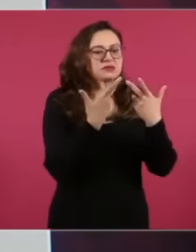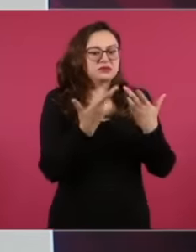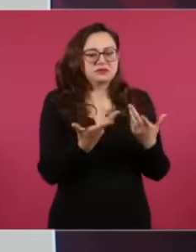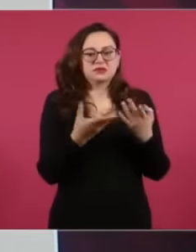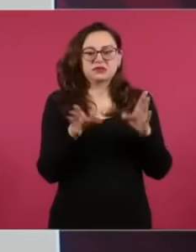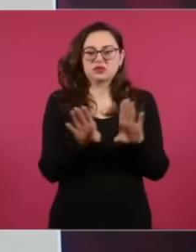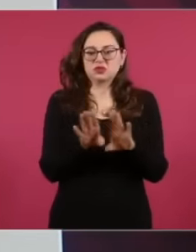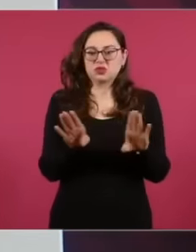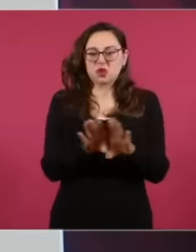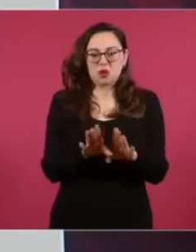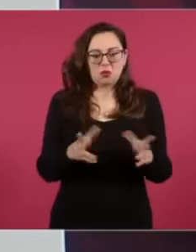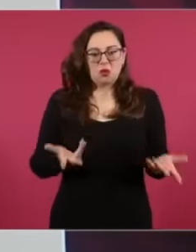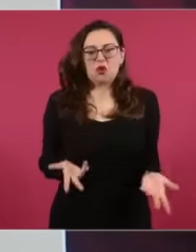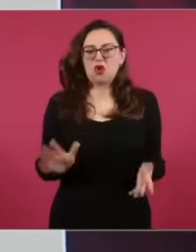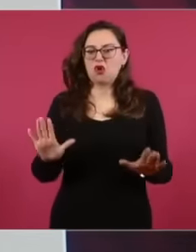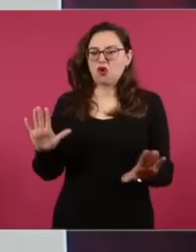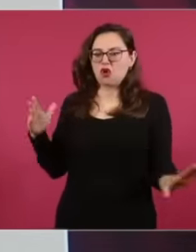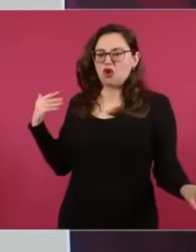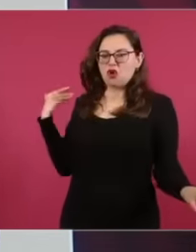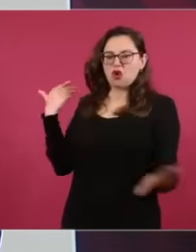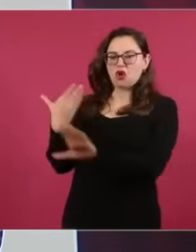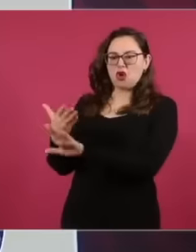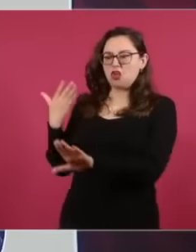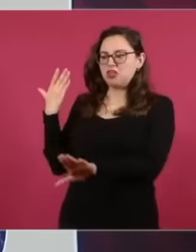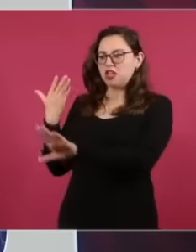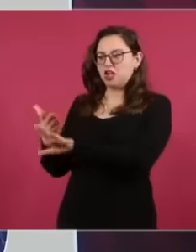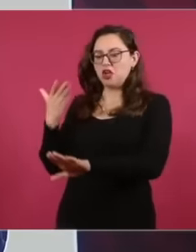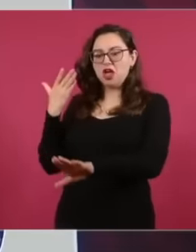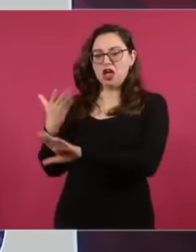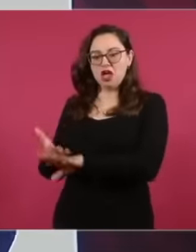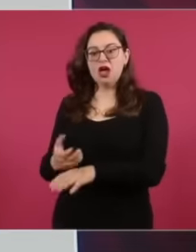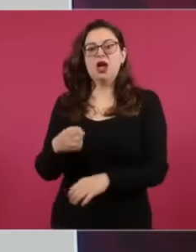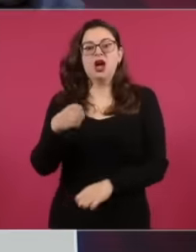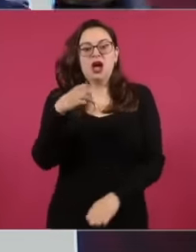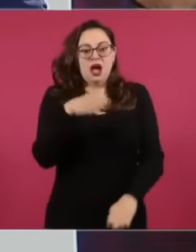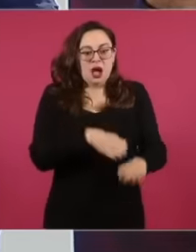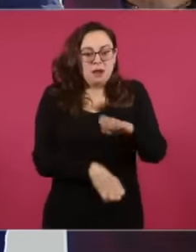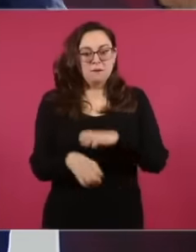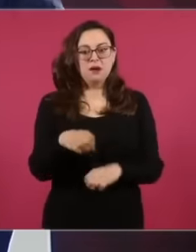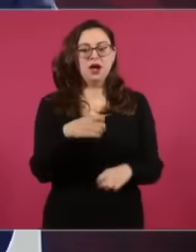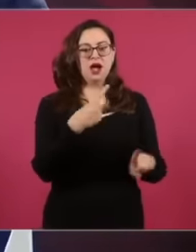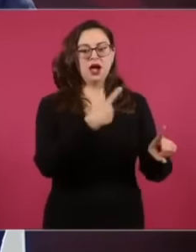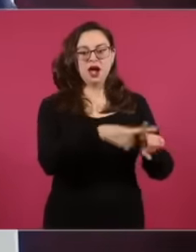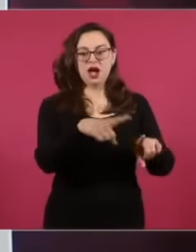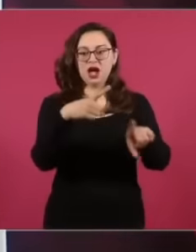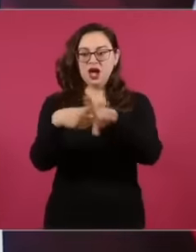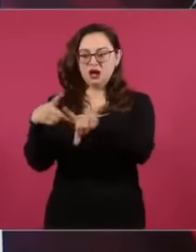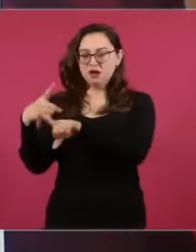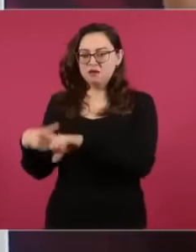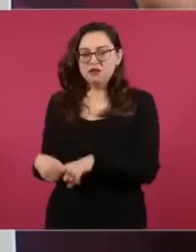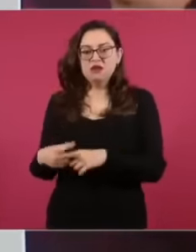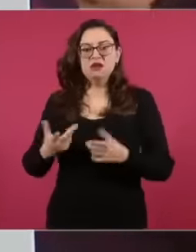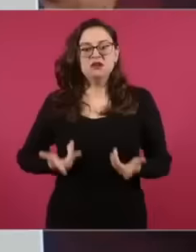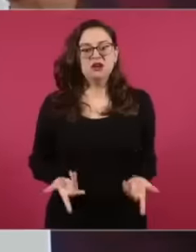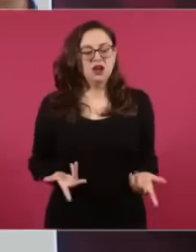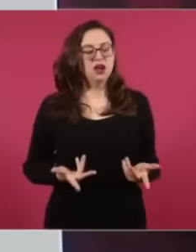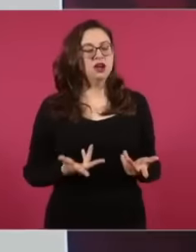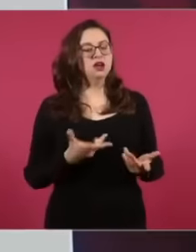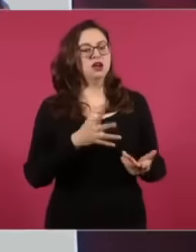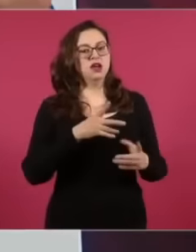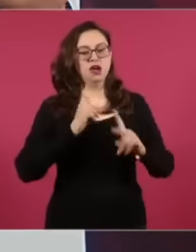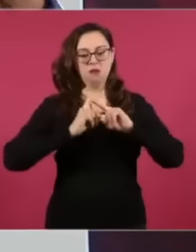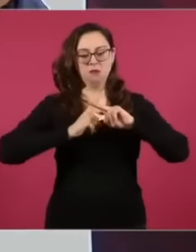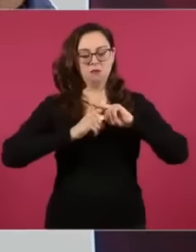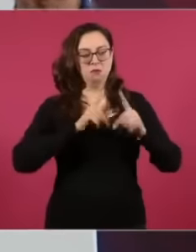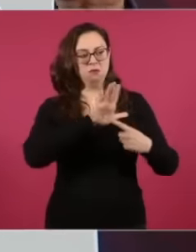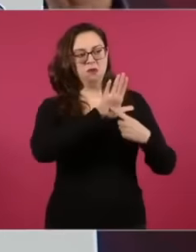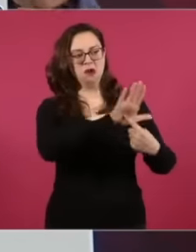the conservative bloc met with the businessmen, they showed them surveys where they were already tied